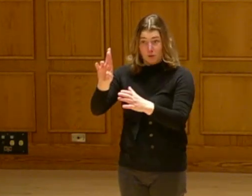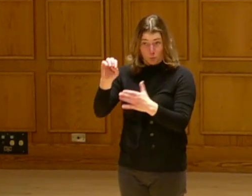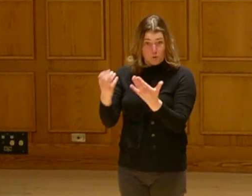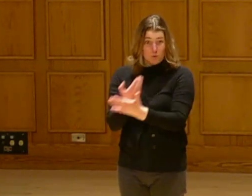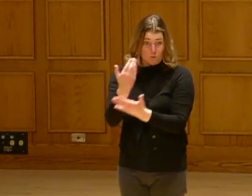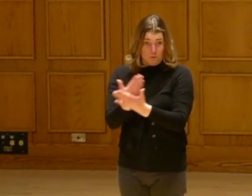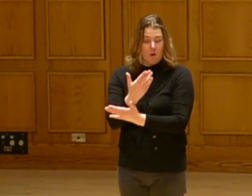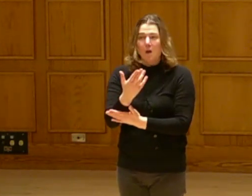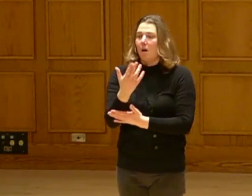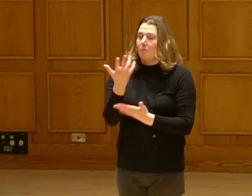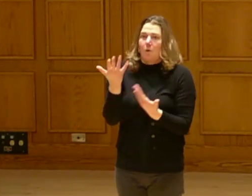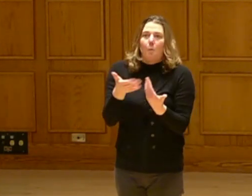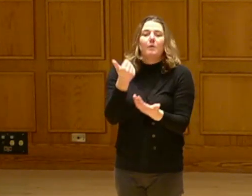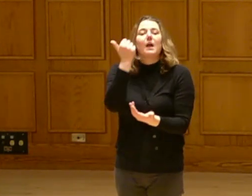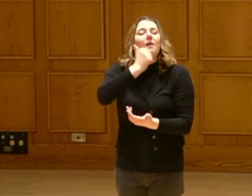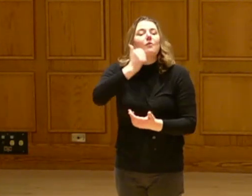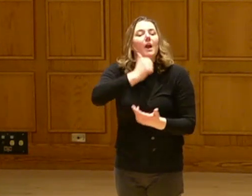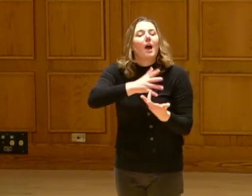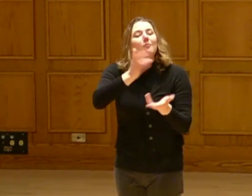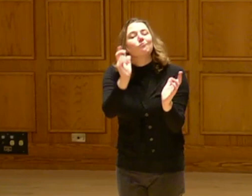There's not a day I don't talk to investment bankers from New York.